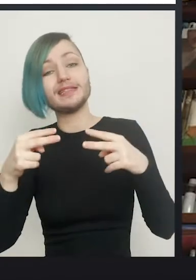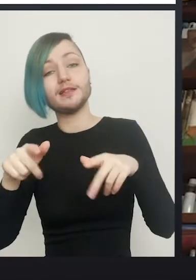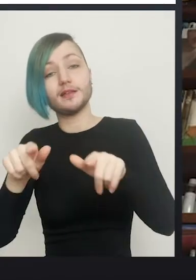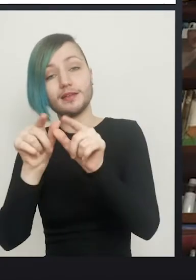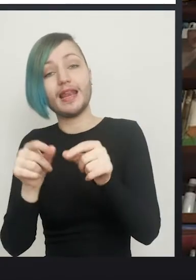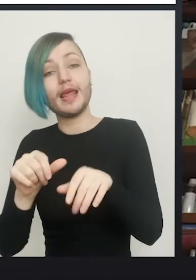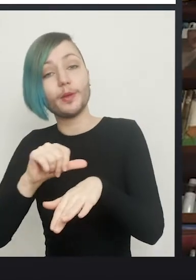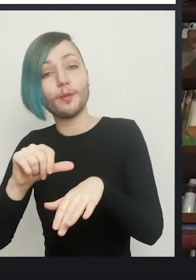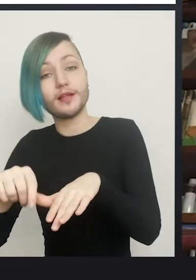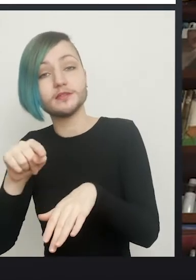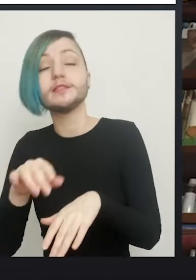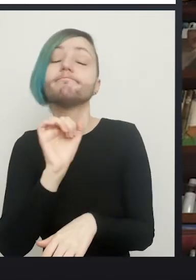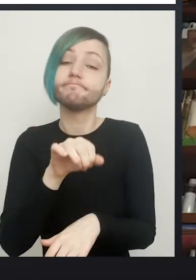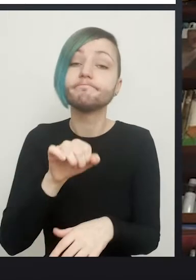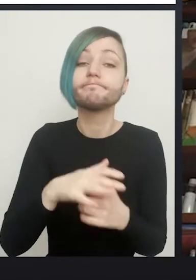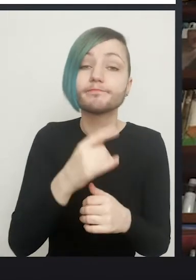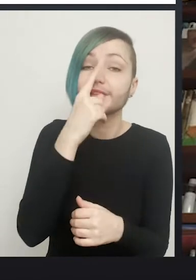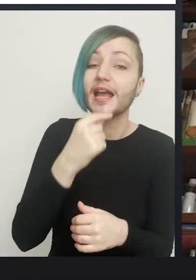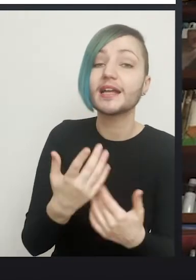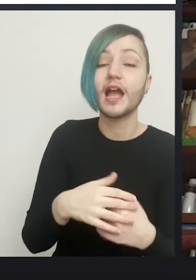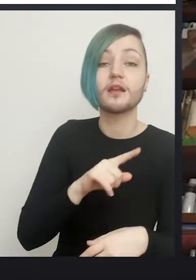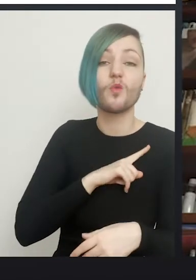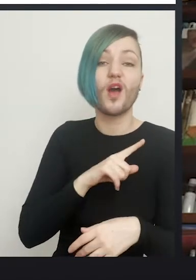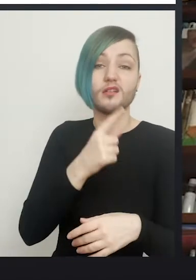It can, yes, because there can be gaps in the skin there.